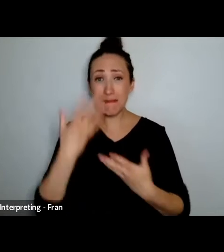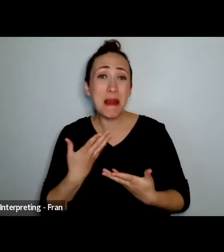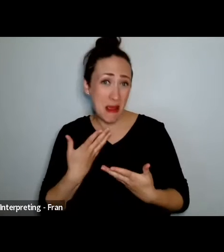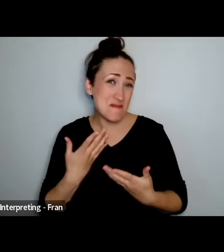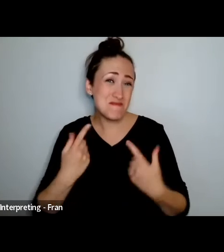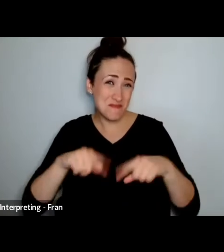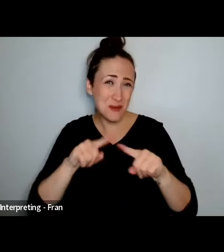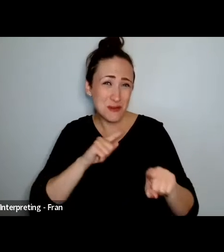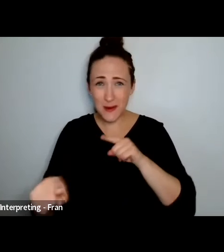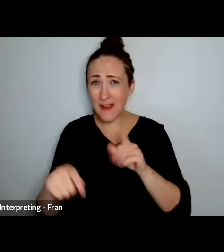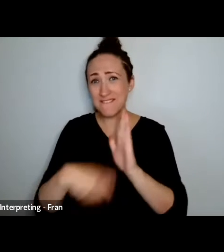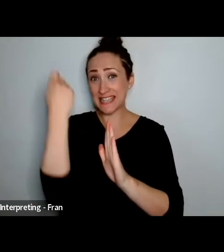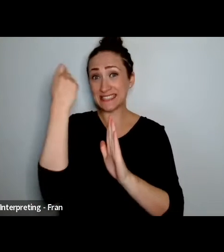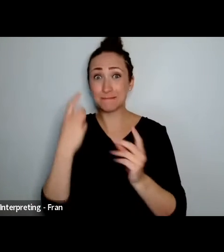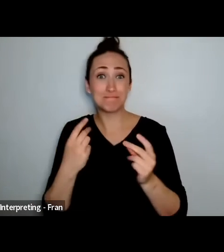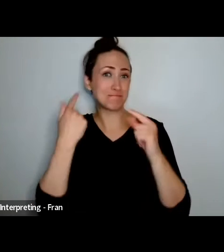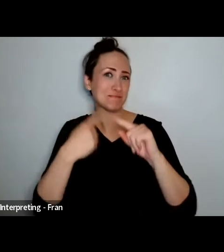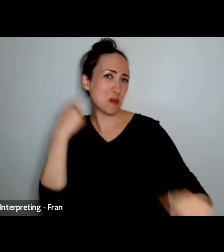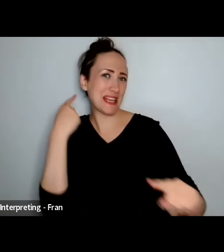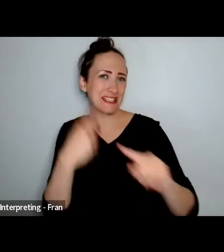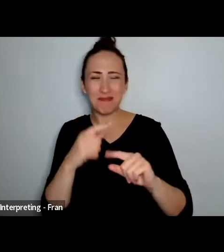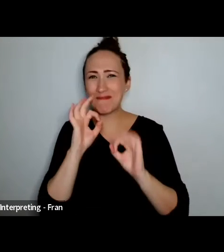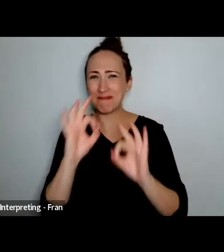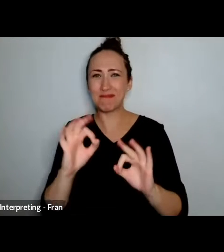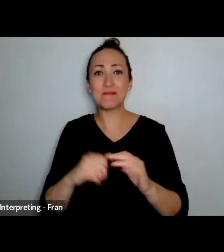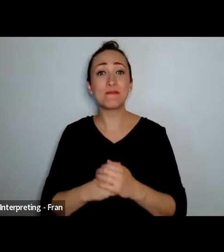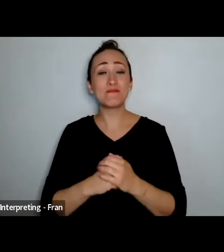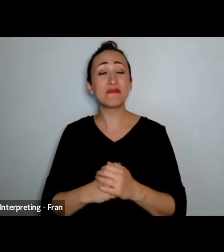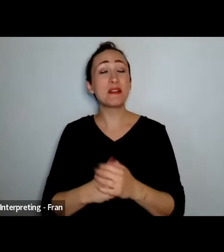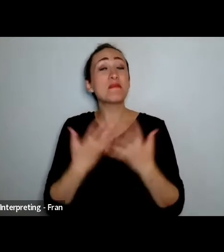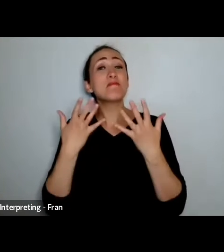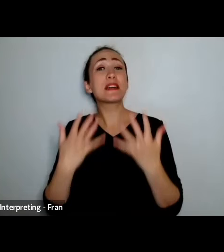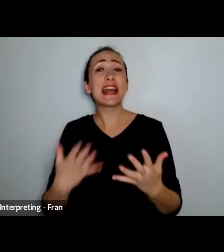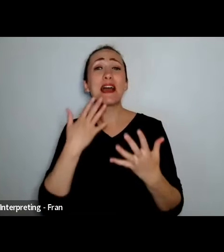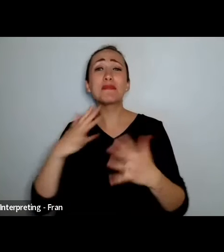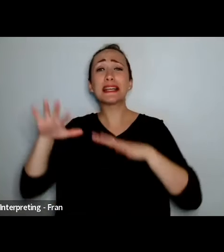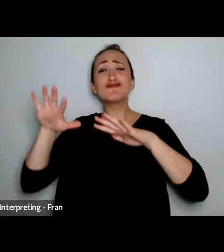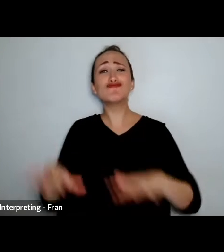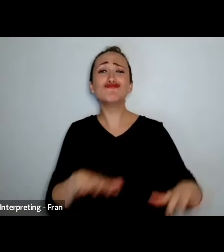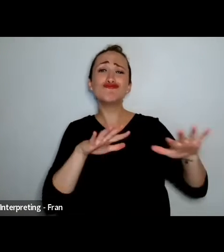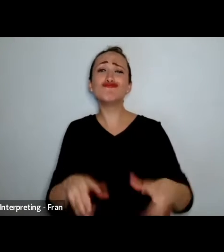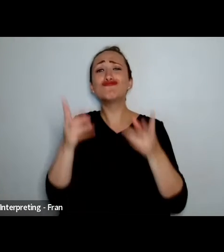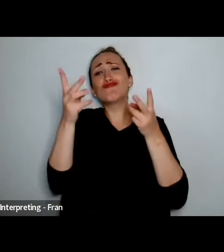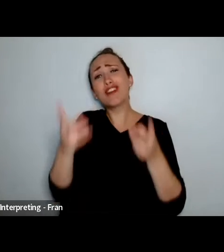In terms of anything else just sit back relax and enjoy the kōrero. Tonight as I